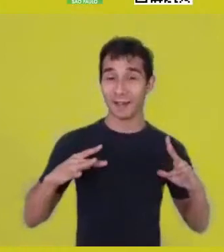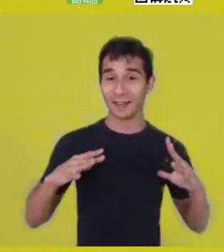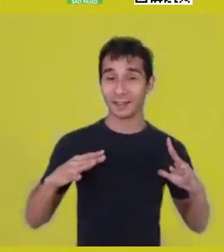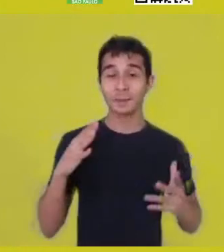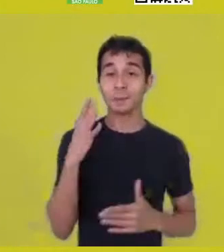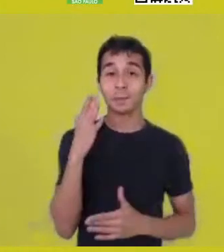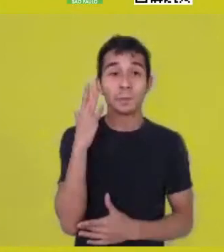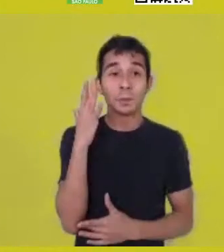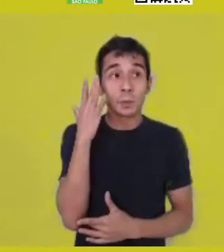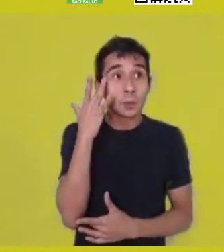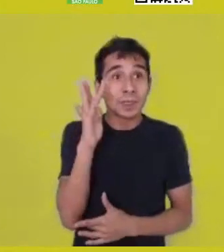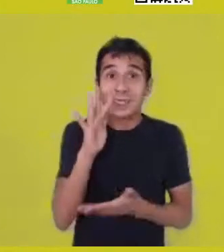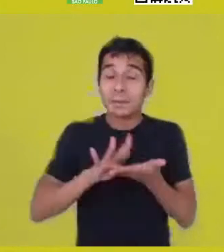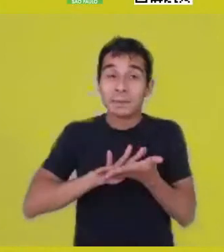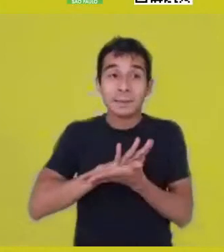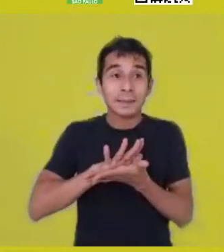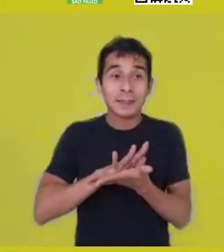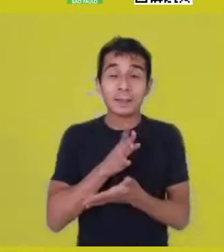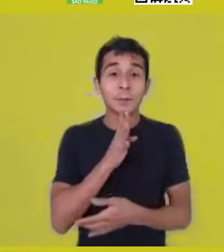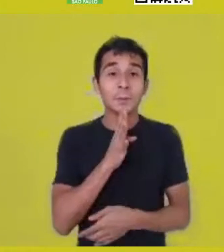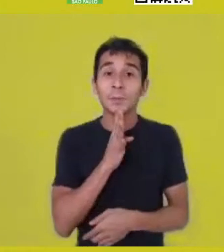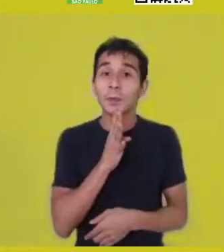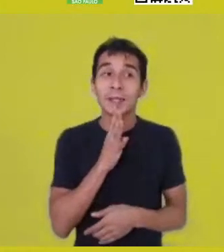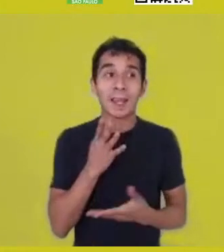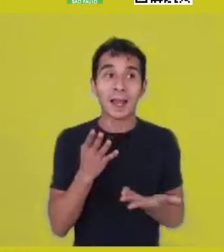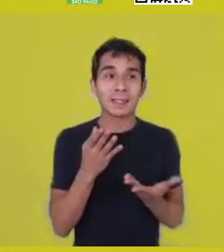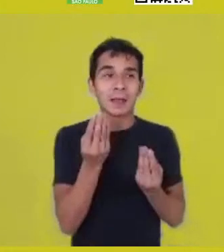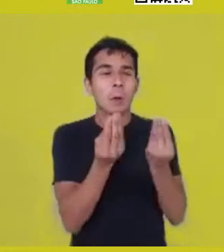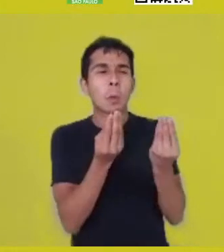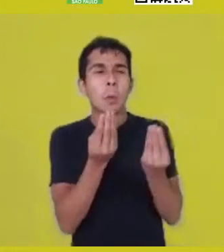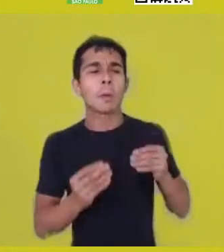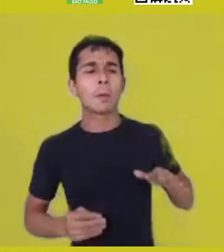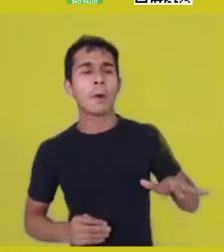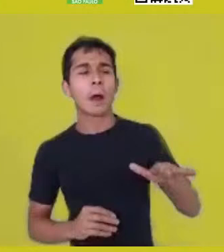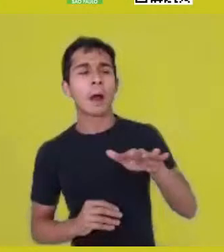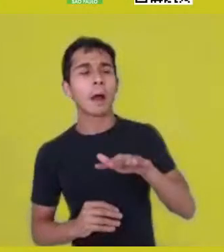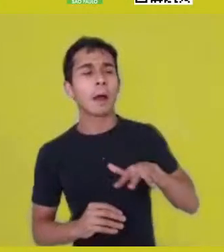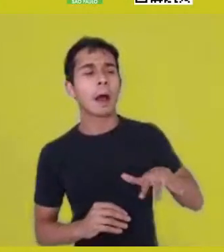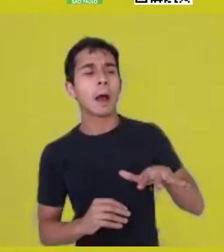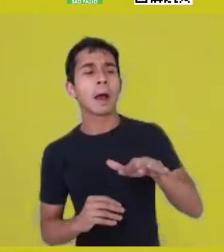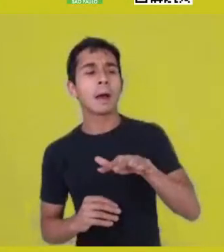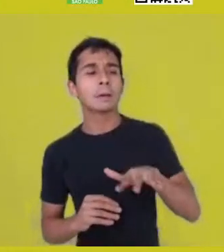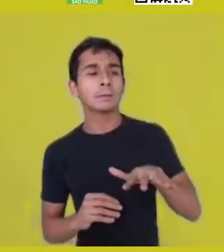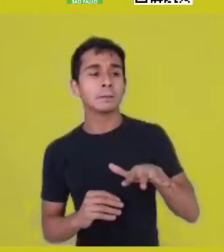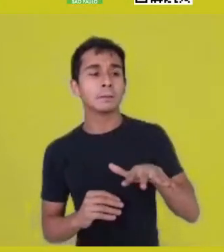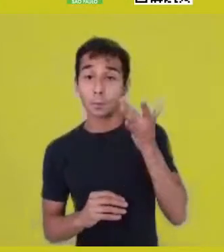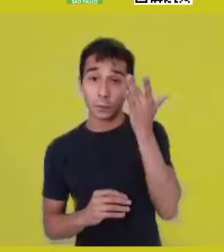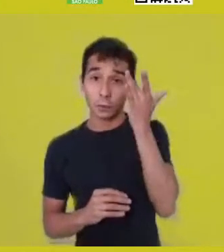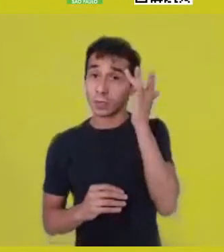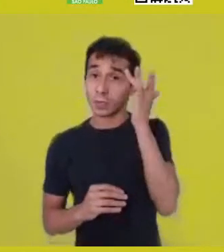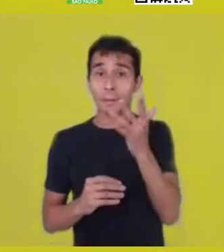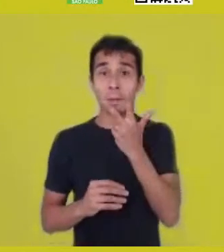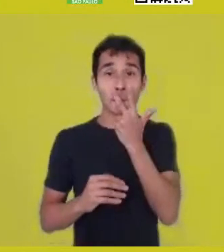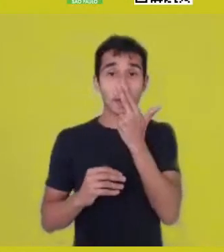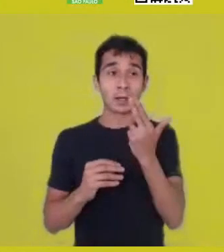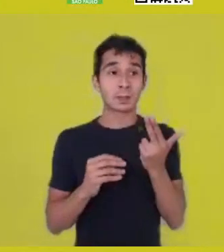There isn’t exactly a drawing around this void, mbûngi, this hole